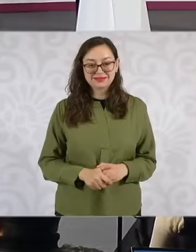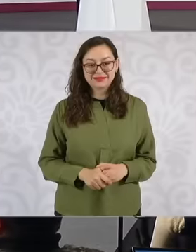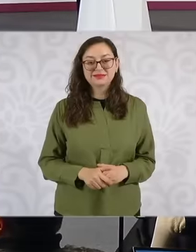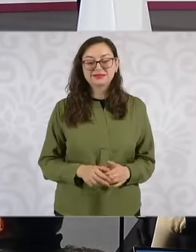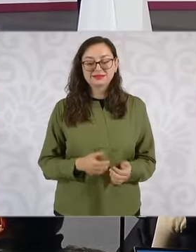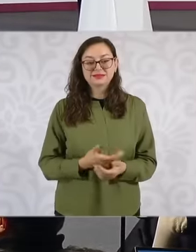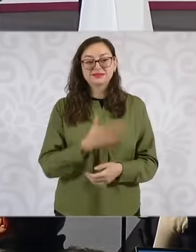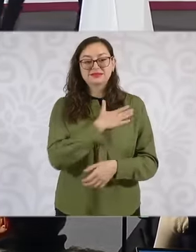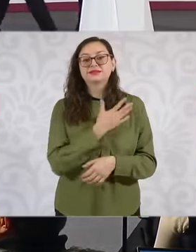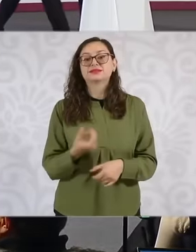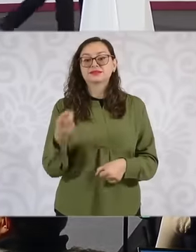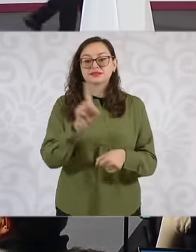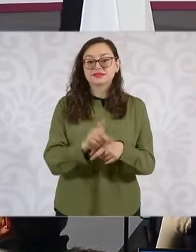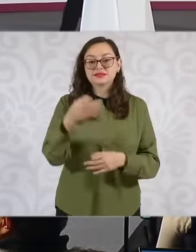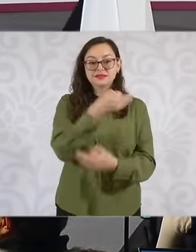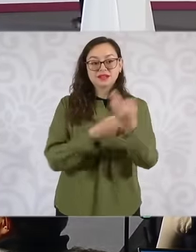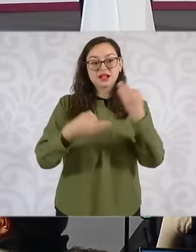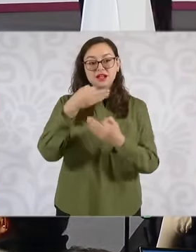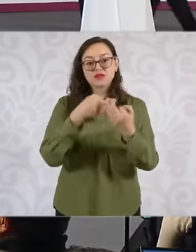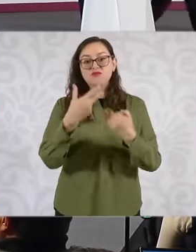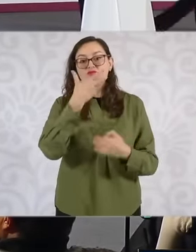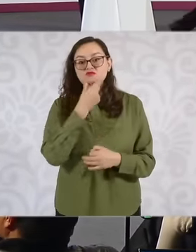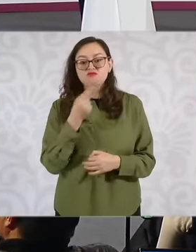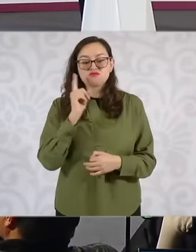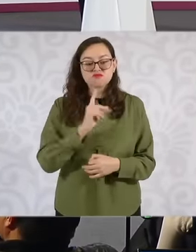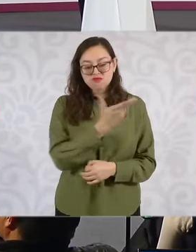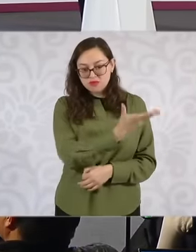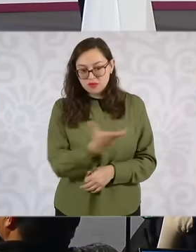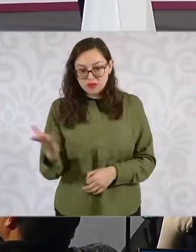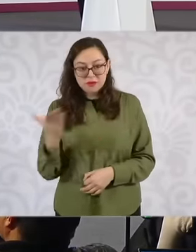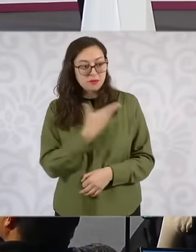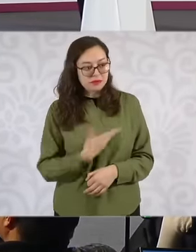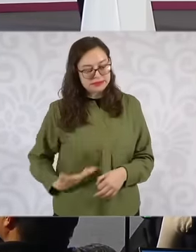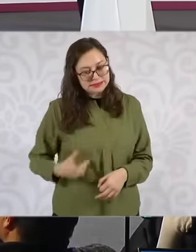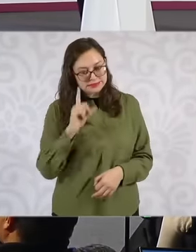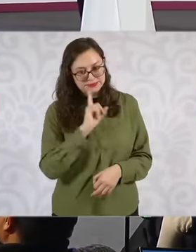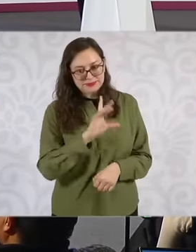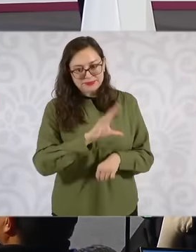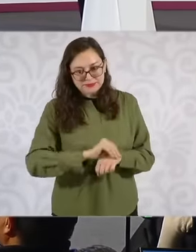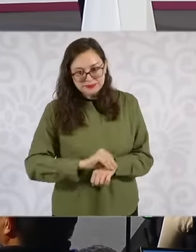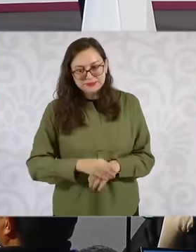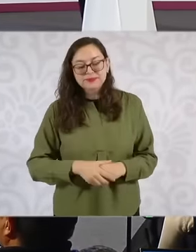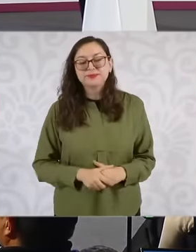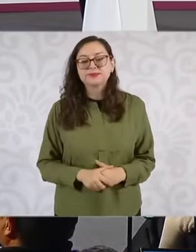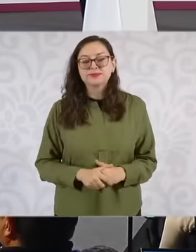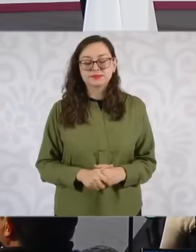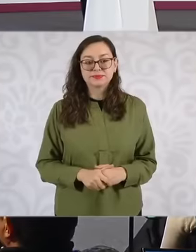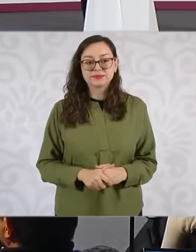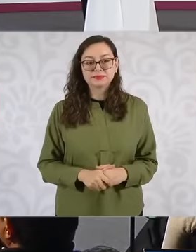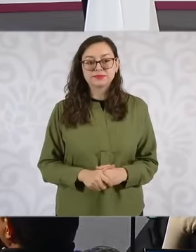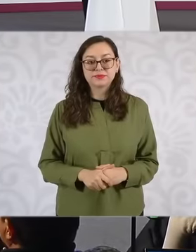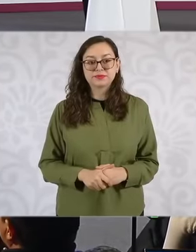Good morning to all, with your permission, president, in the case of conavi, what are we going to